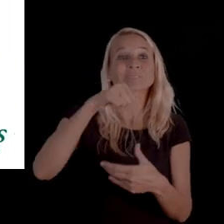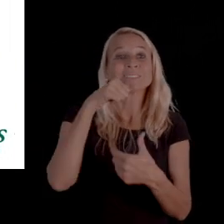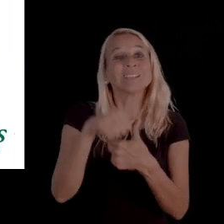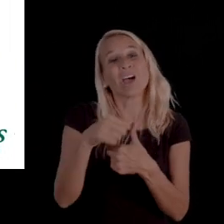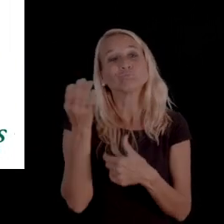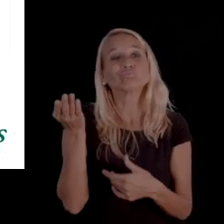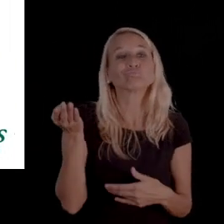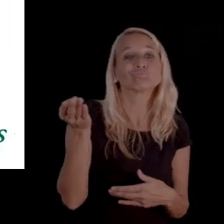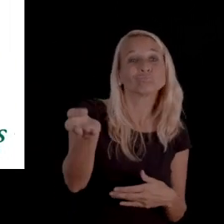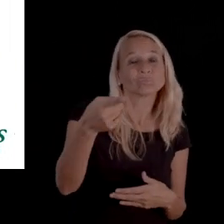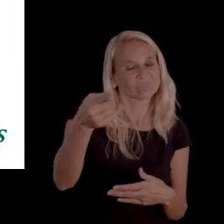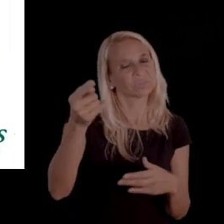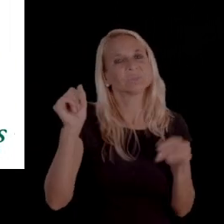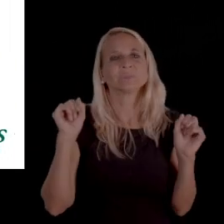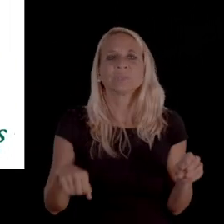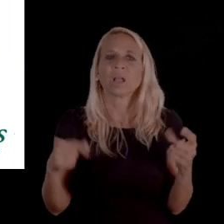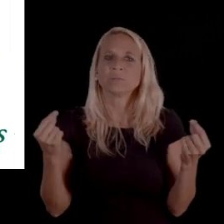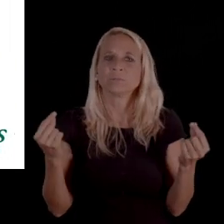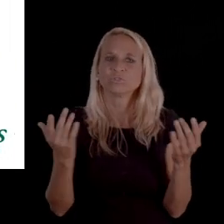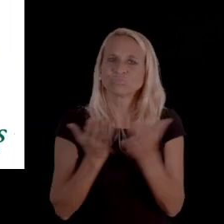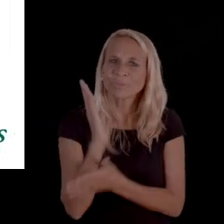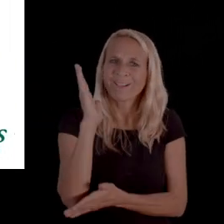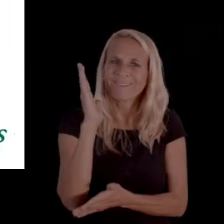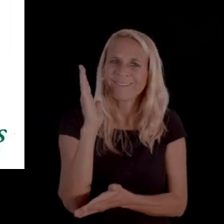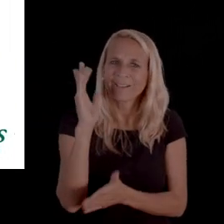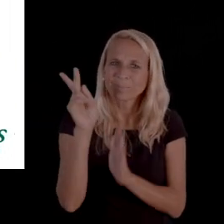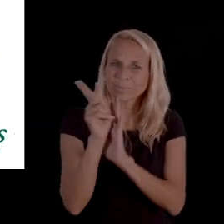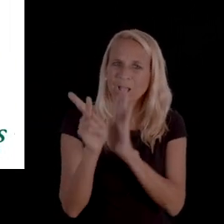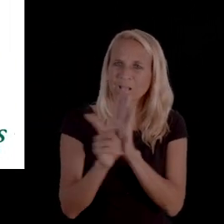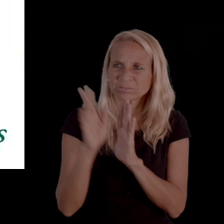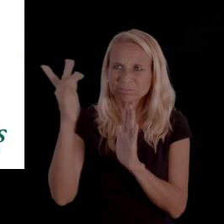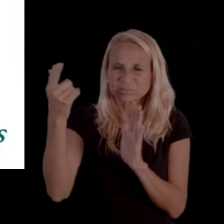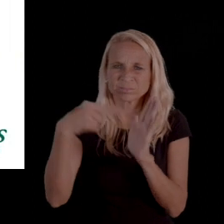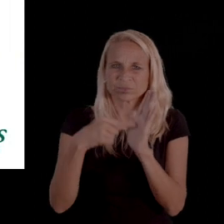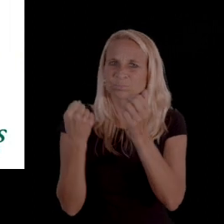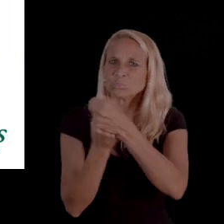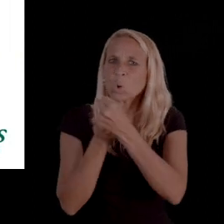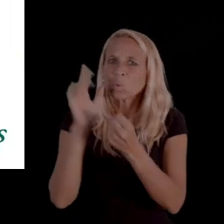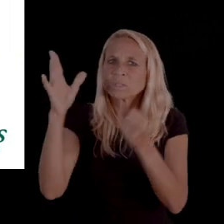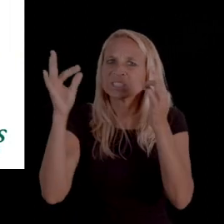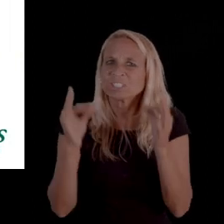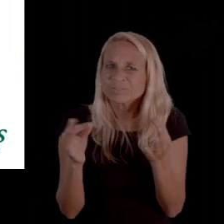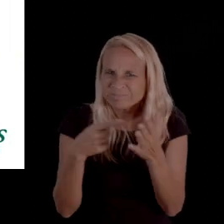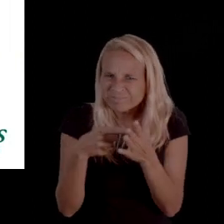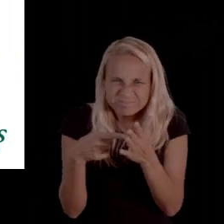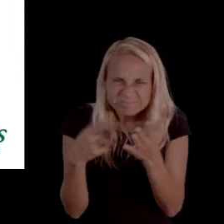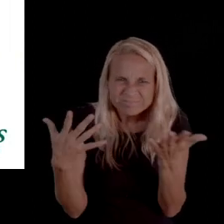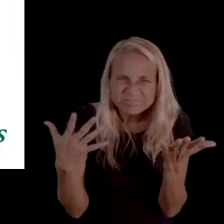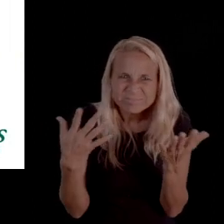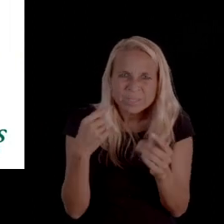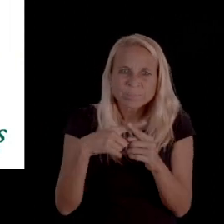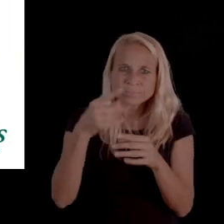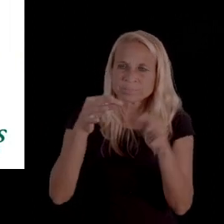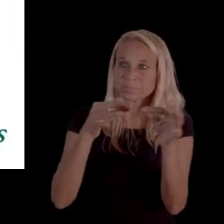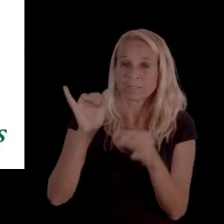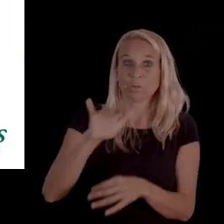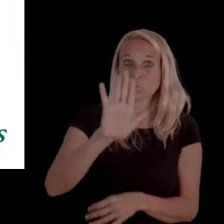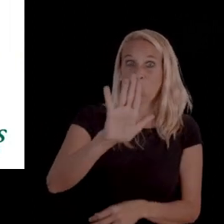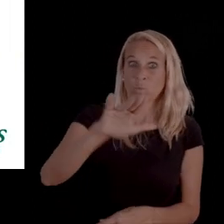you have the right to ask for the policy that supports their decision, and it'll also mention that in your denial notice.